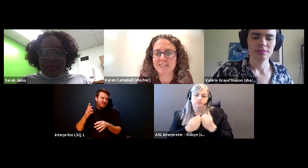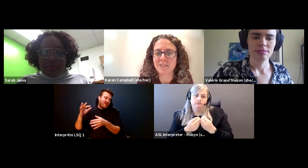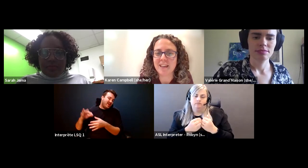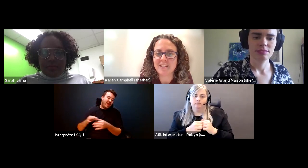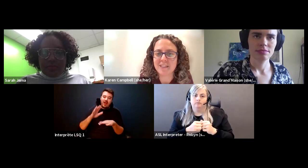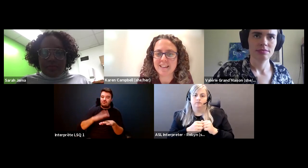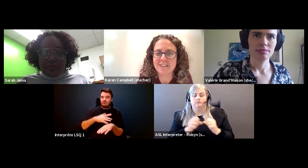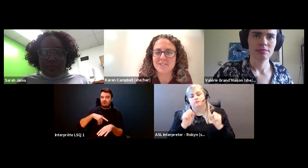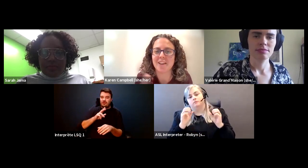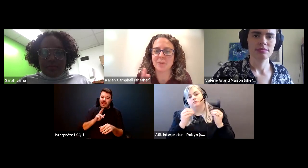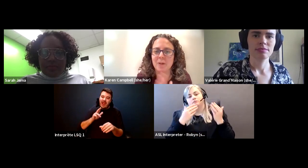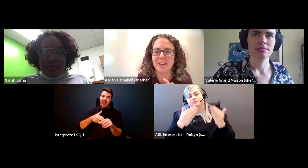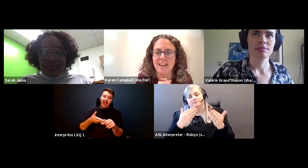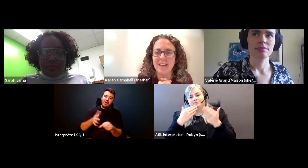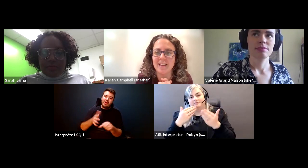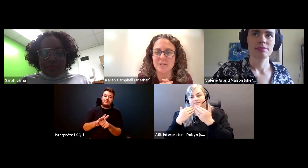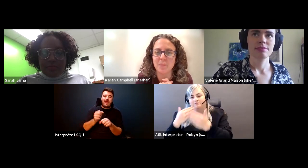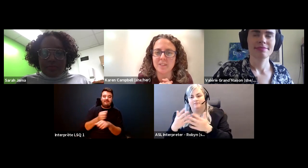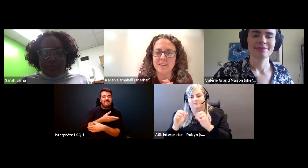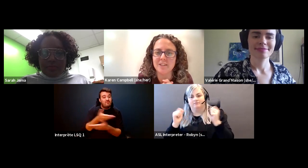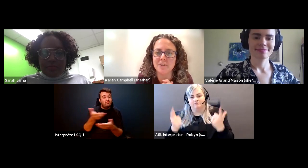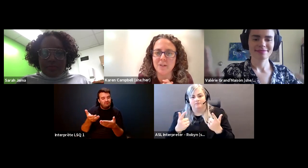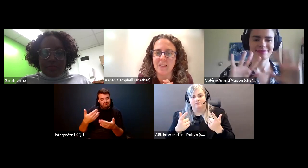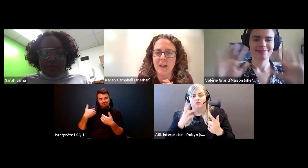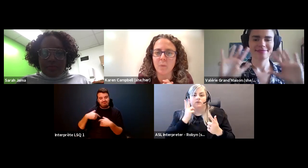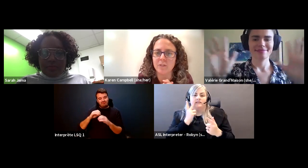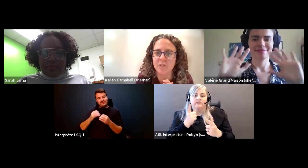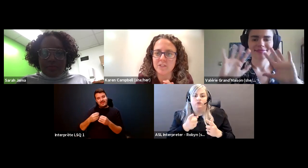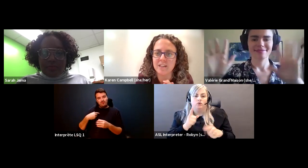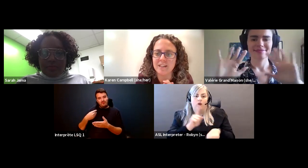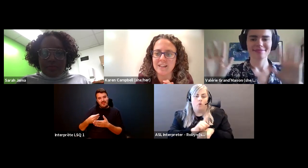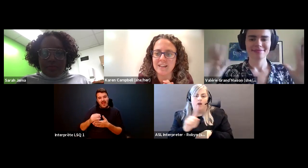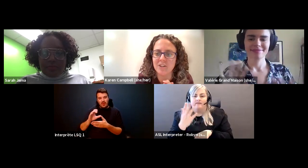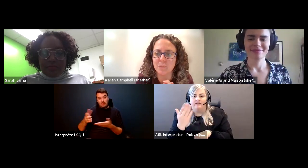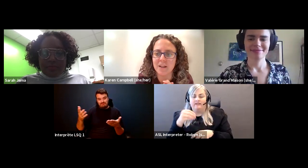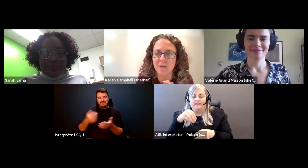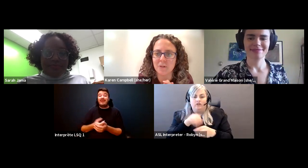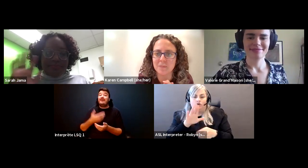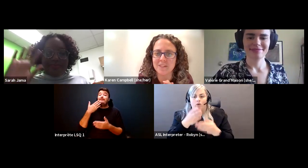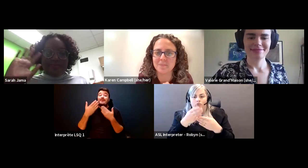Karen Campbell (she/her): So thank you, thank you to everyone, and we will see you at in your breakout rooms.